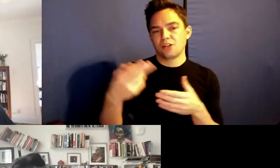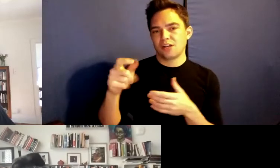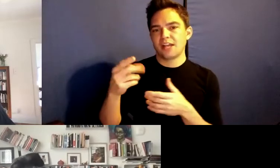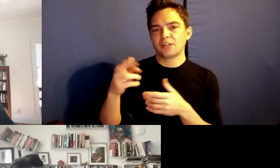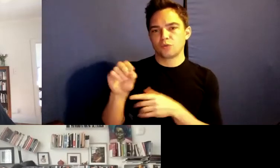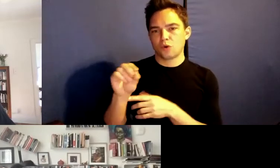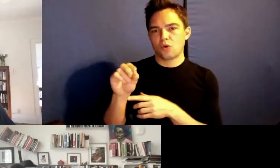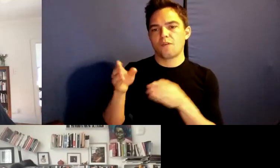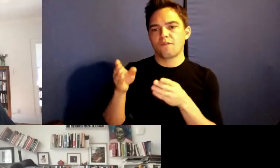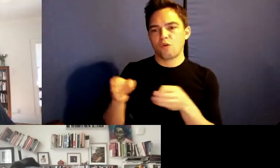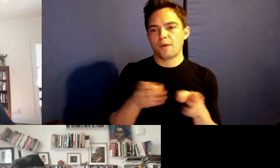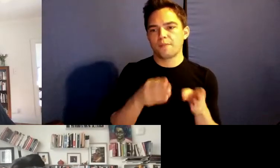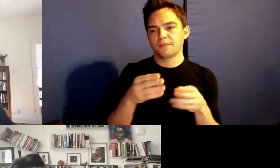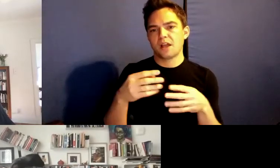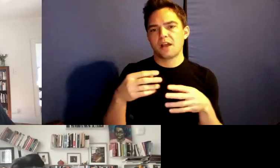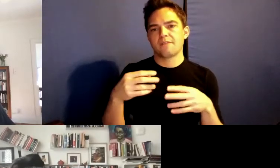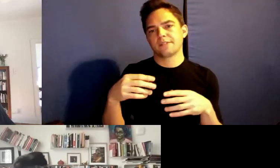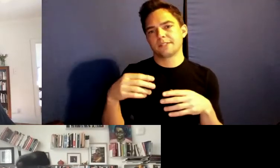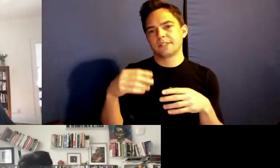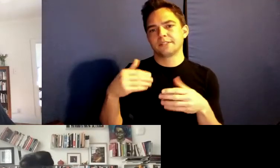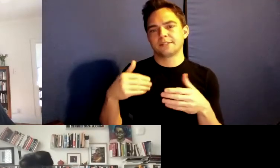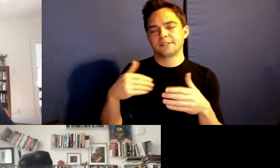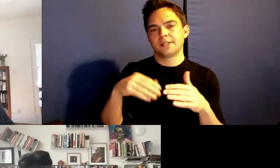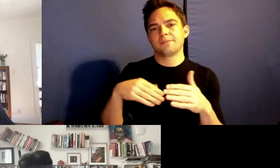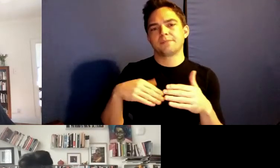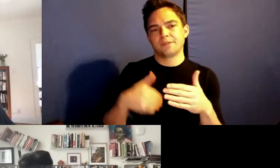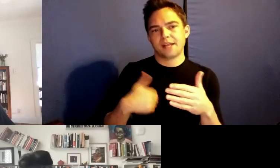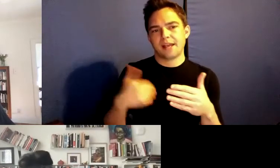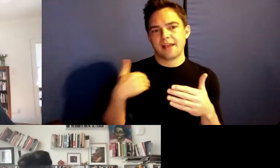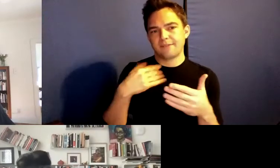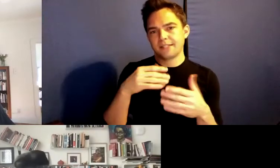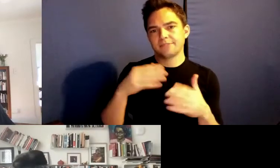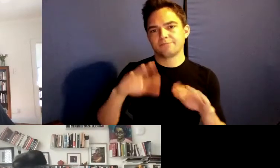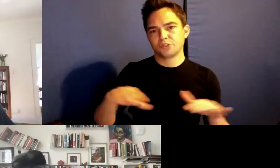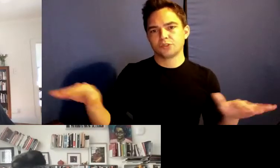Also to think about the ways that we need to learn.